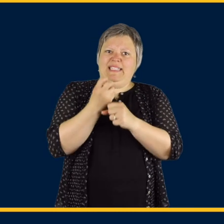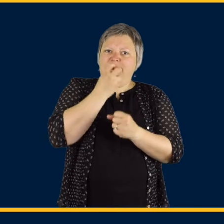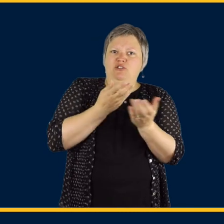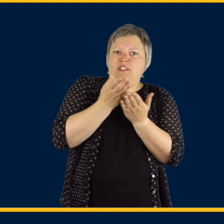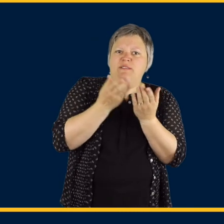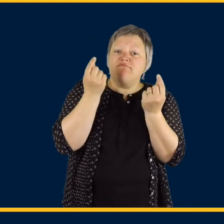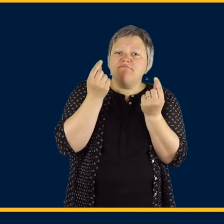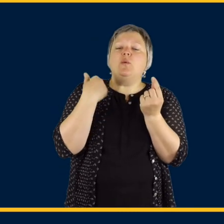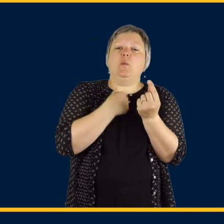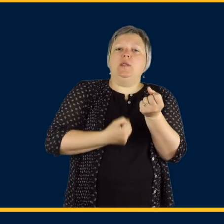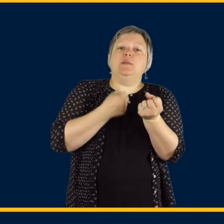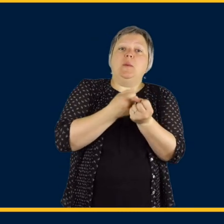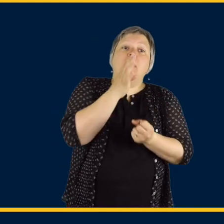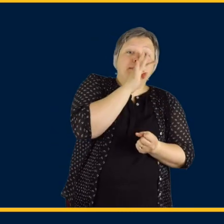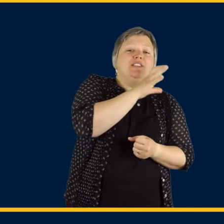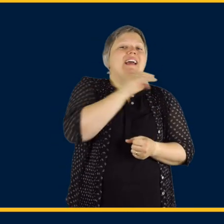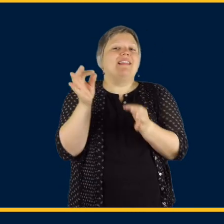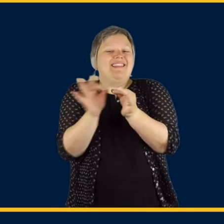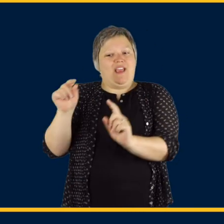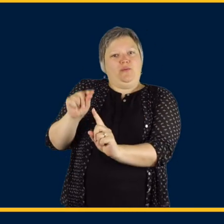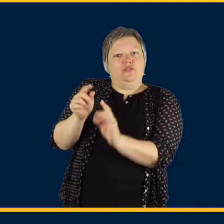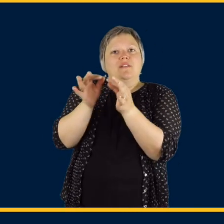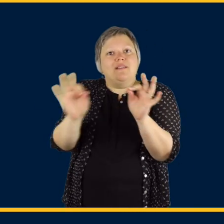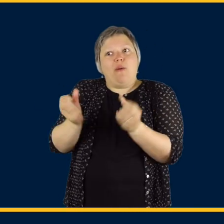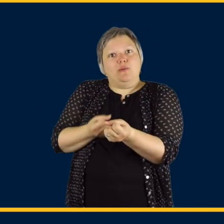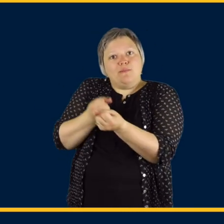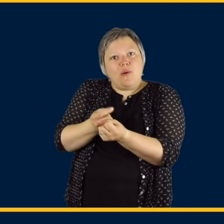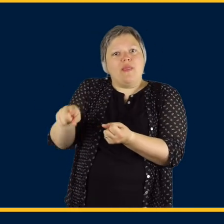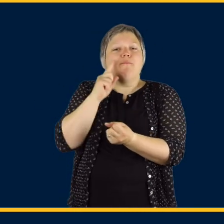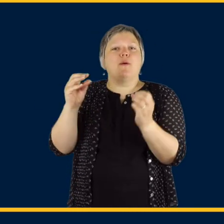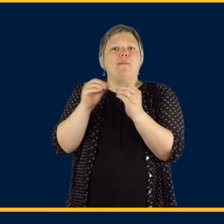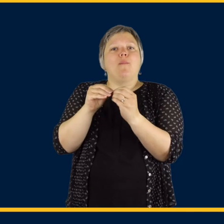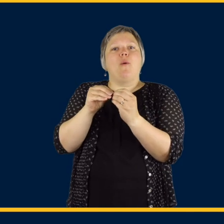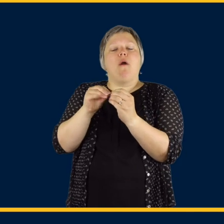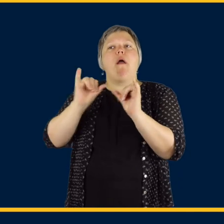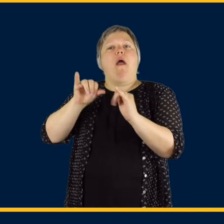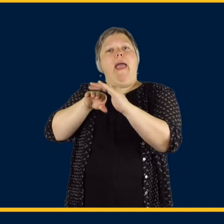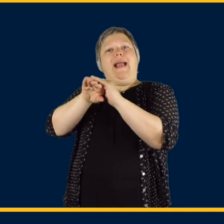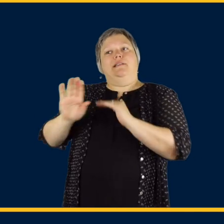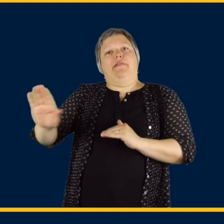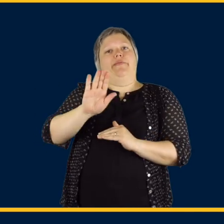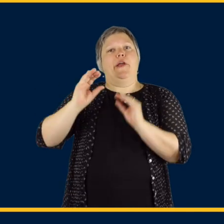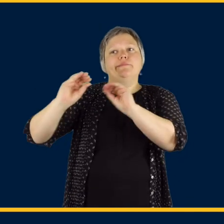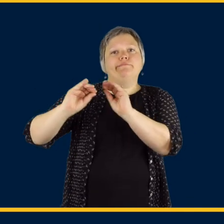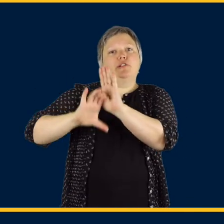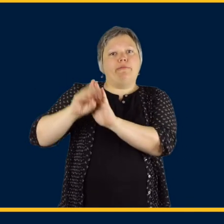It's because we also support language. So in regards to language, how do we support your students that they can better access their curriculum?